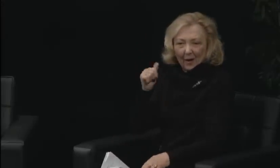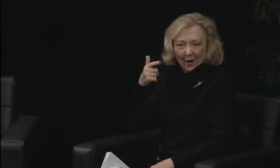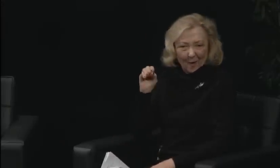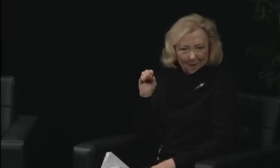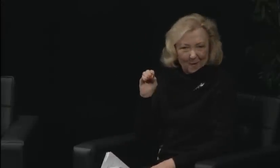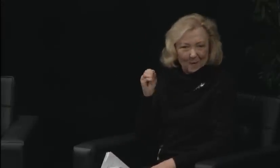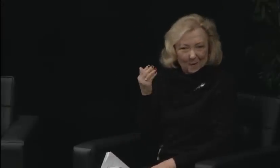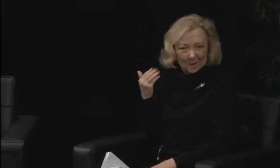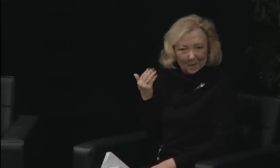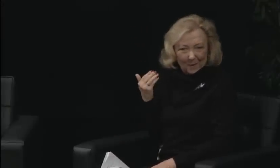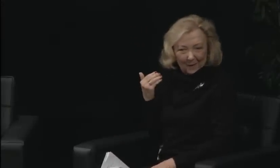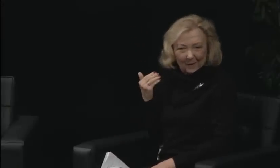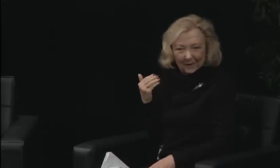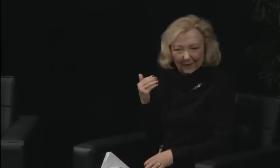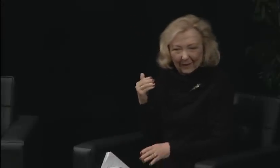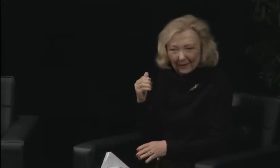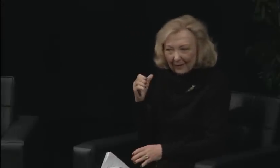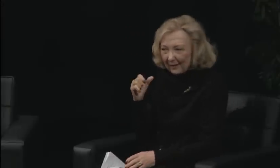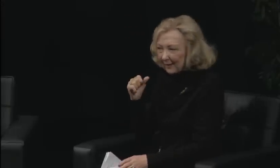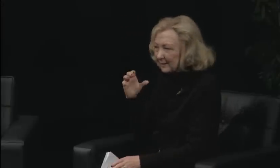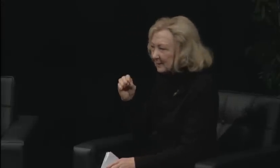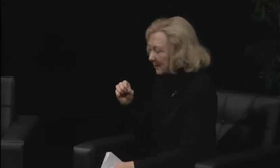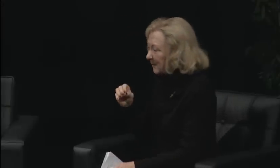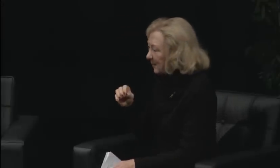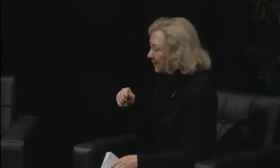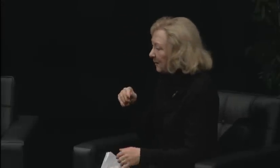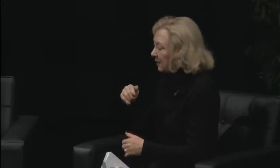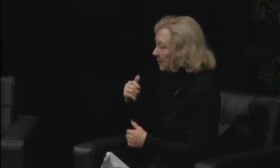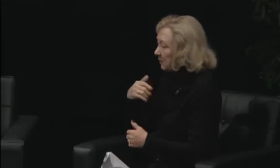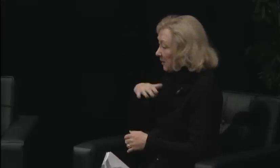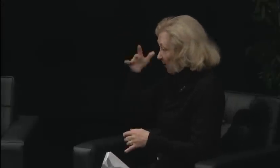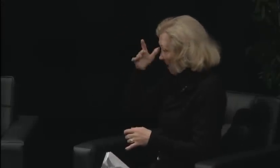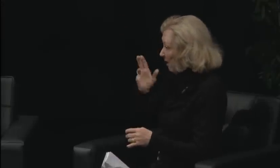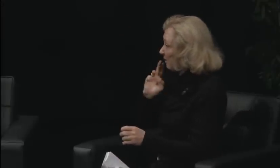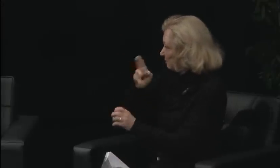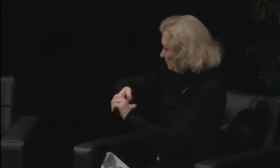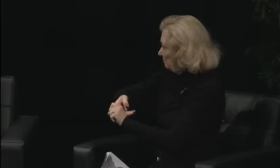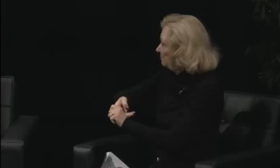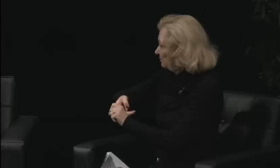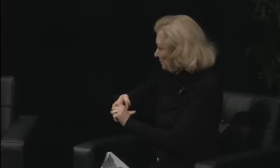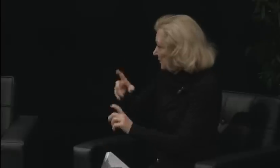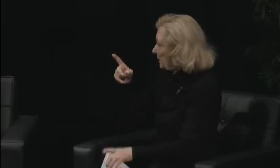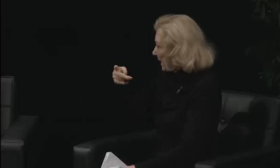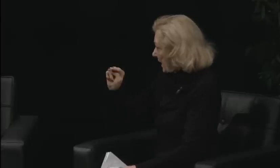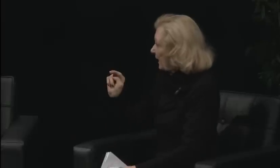was one of pride, education, and collaboration, and that needs to be continued.